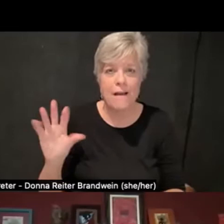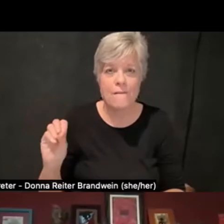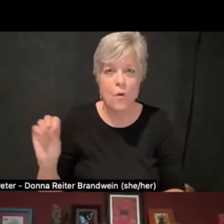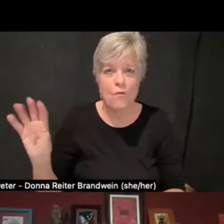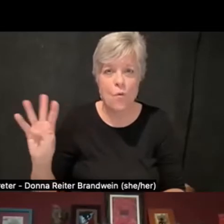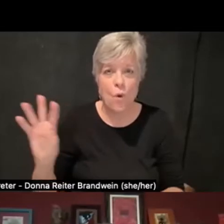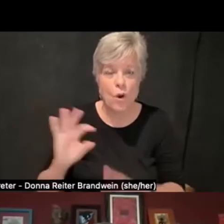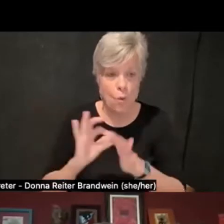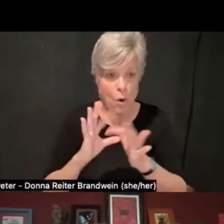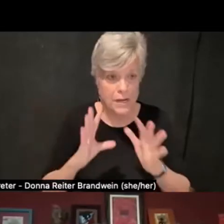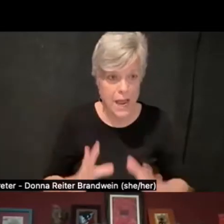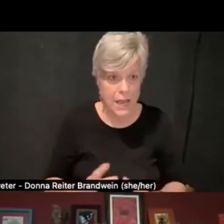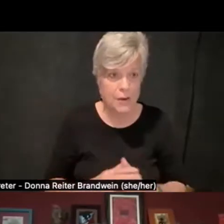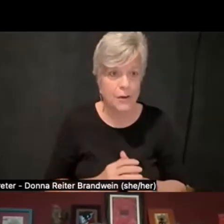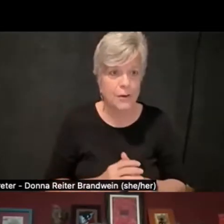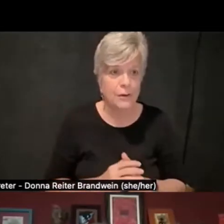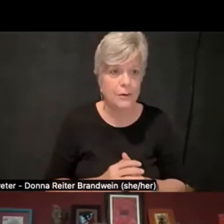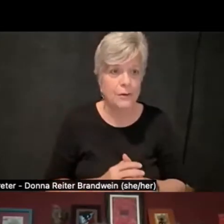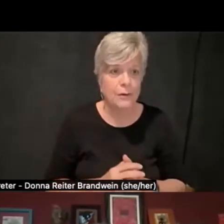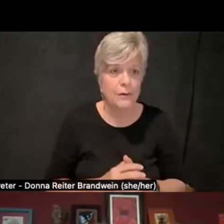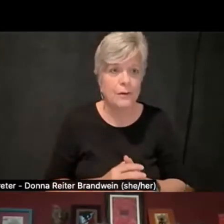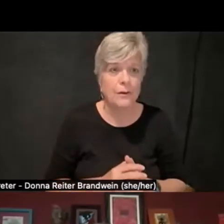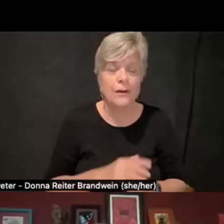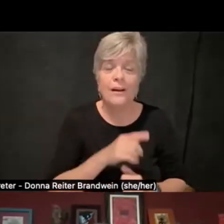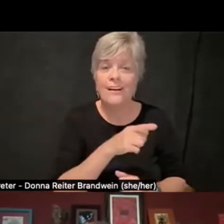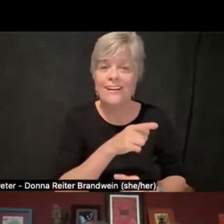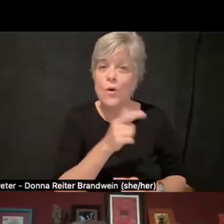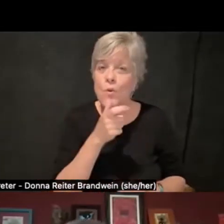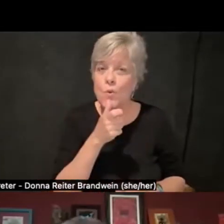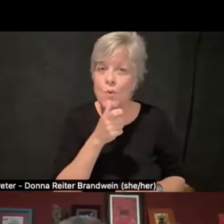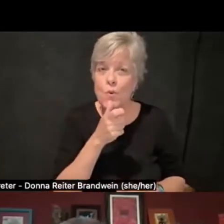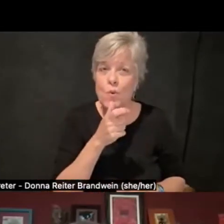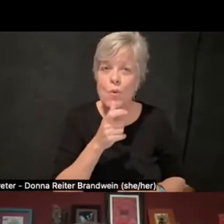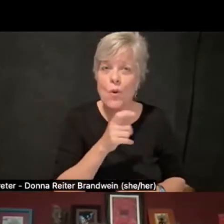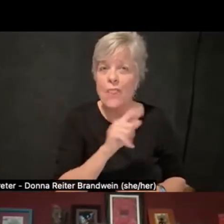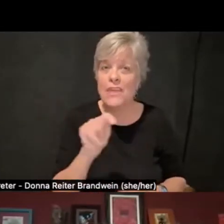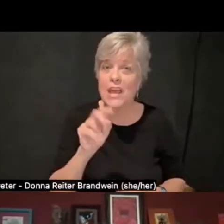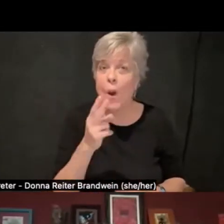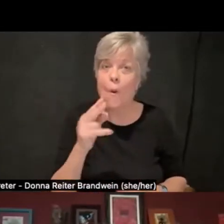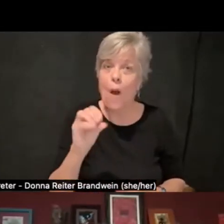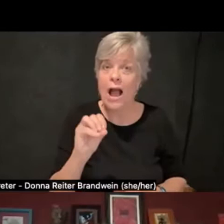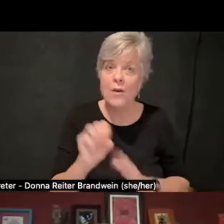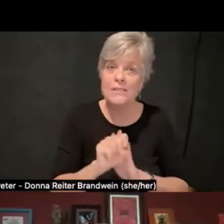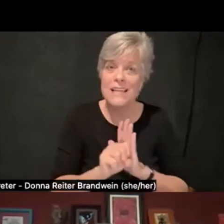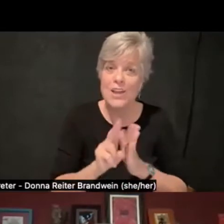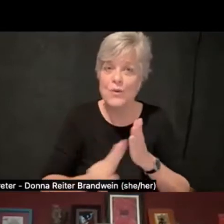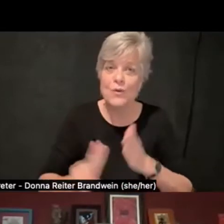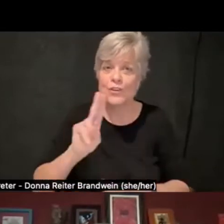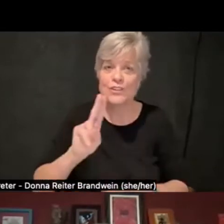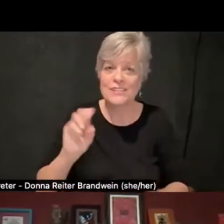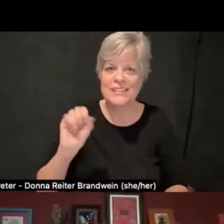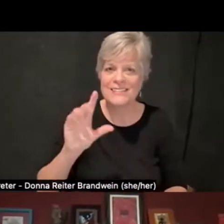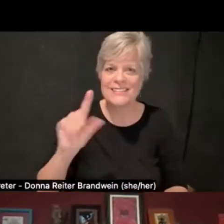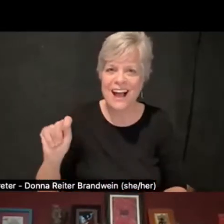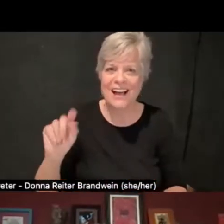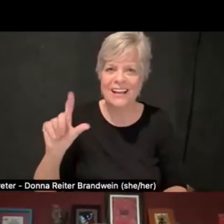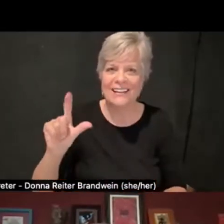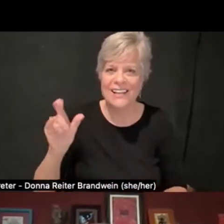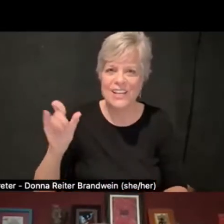in the person of Scott Lissner at the Ohio State University. And there were squirrels scurrying outside